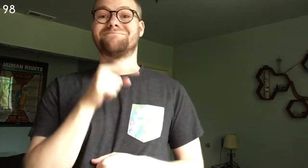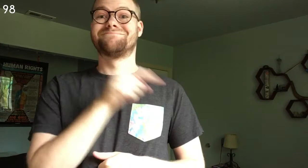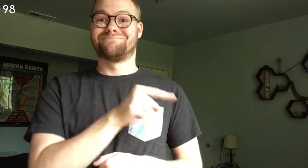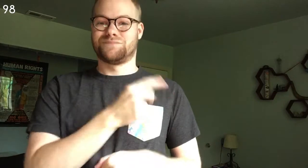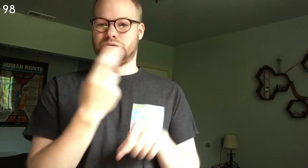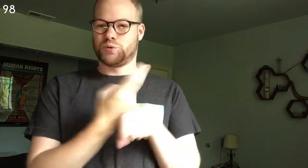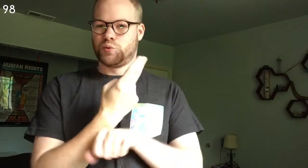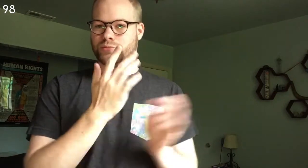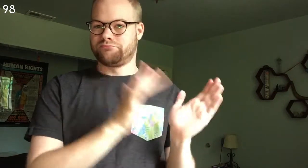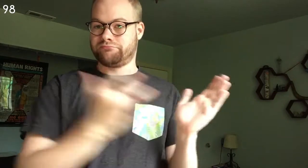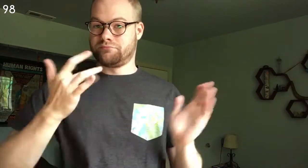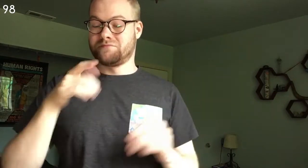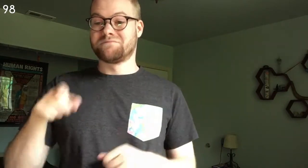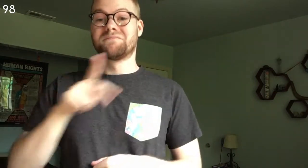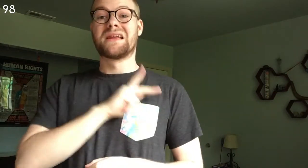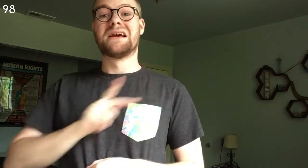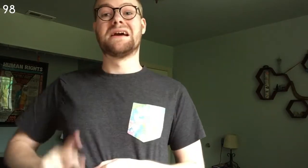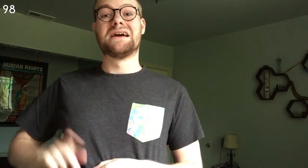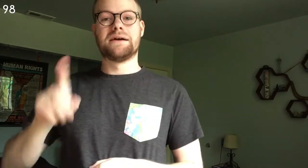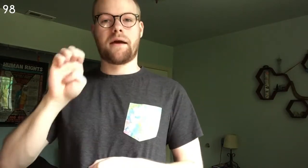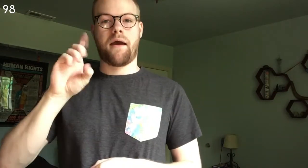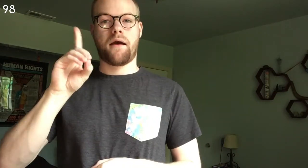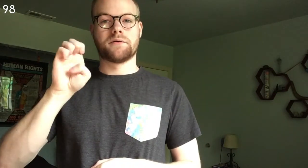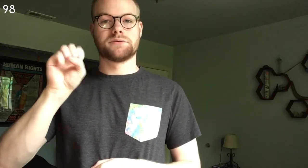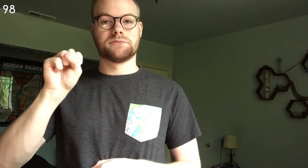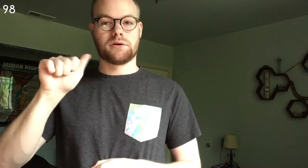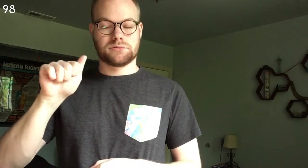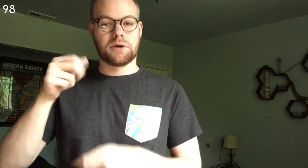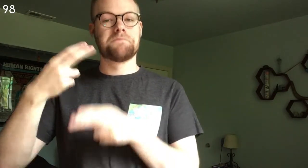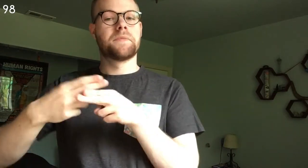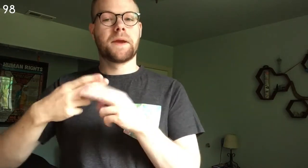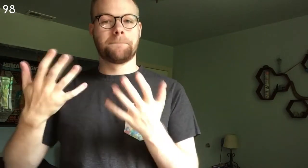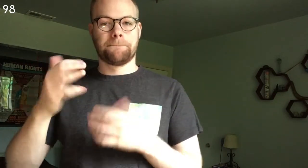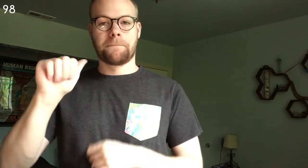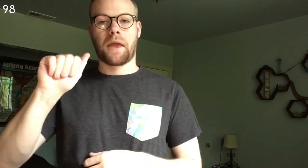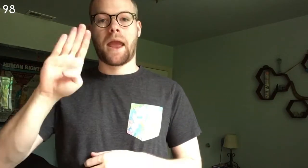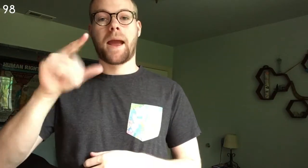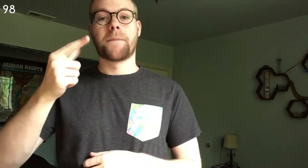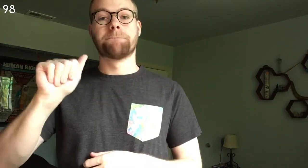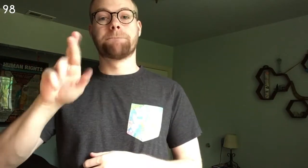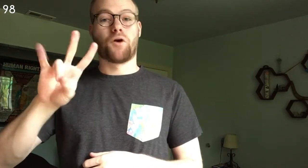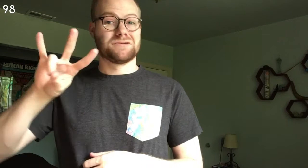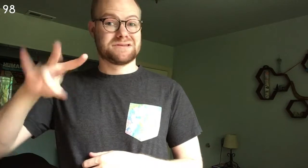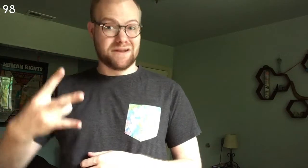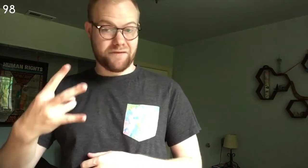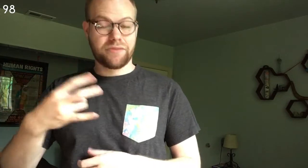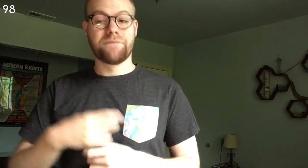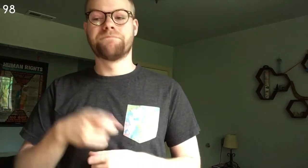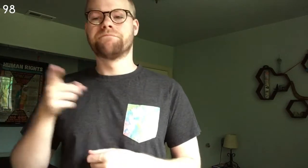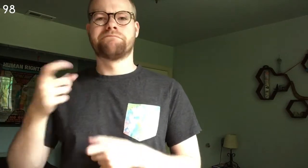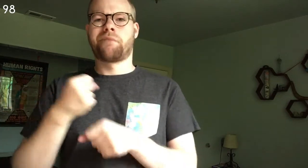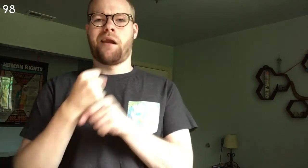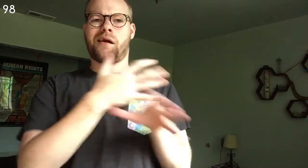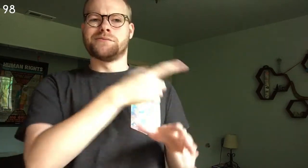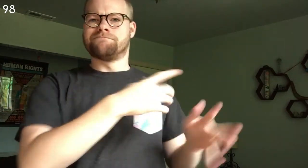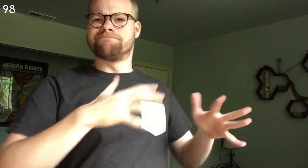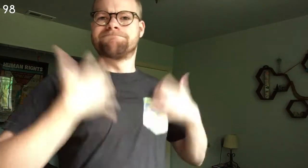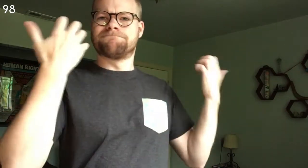This was used to advantage by the king of Edessa, Abgar VII, who, after incurring the anger of Trajan